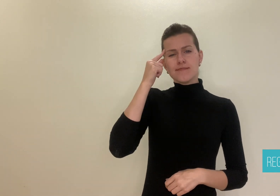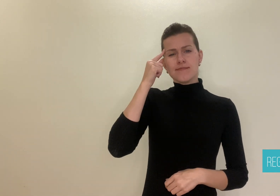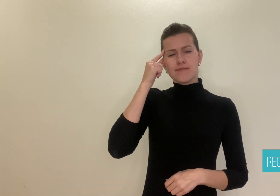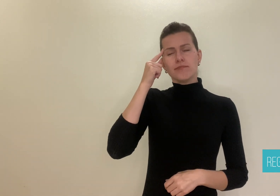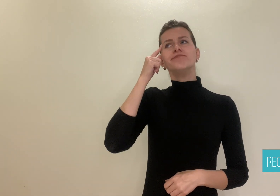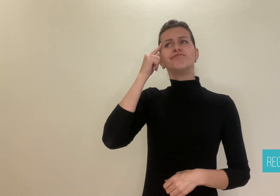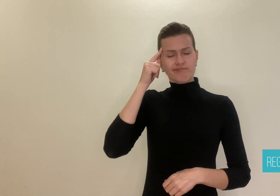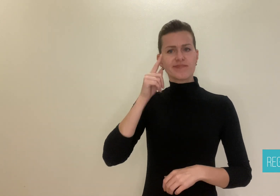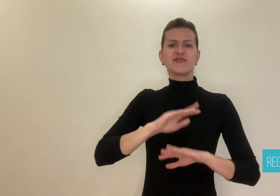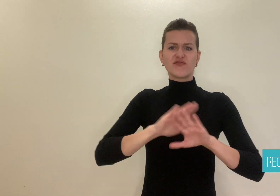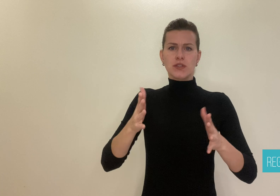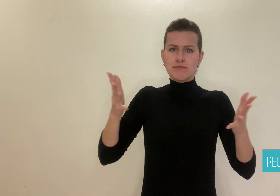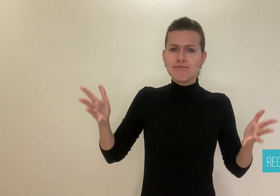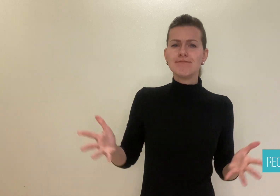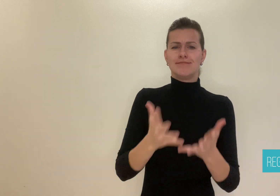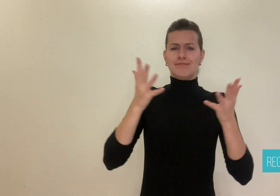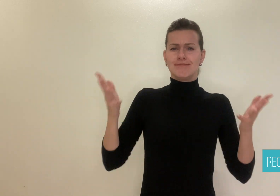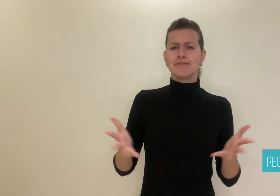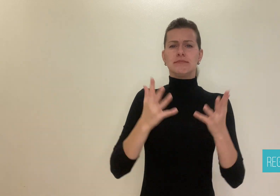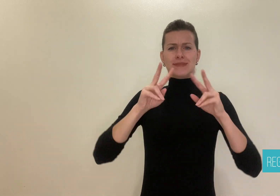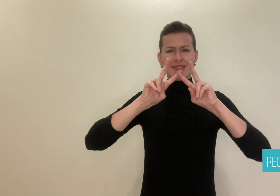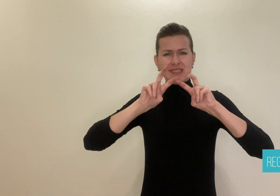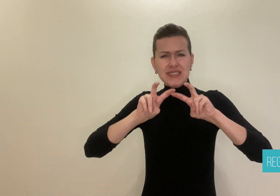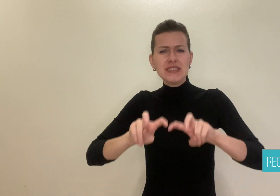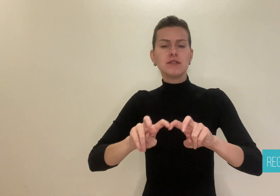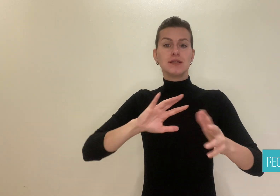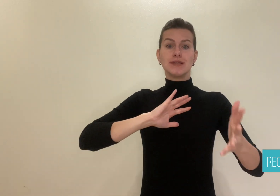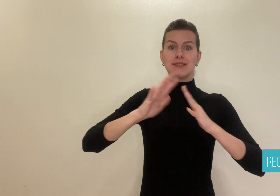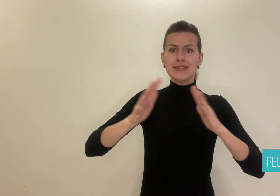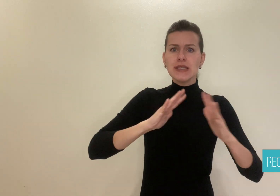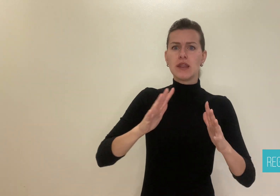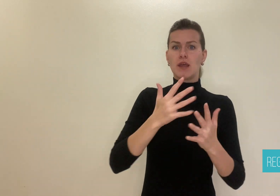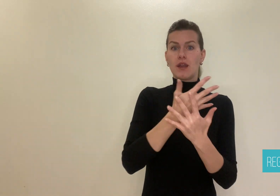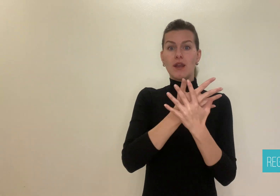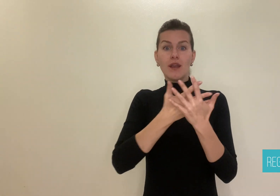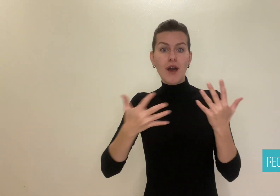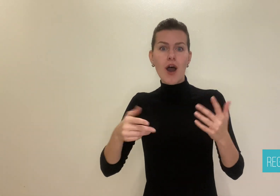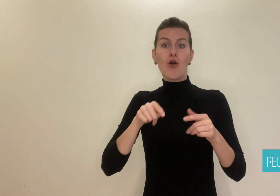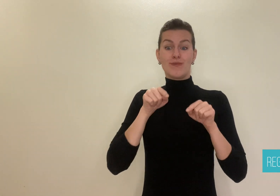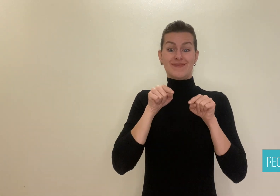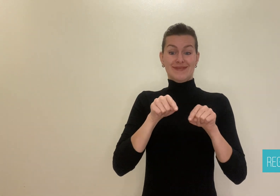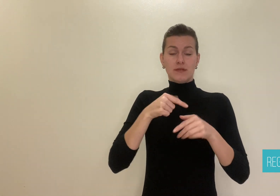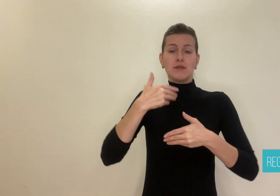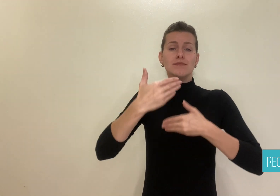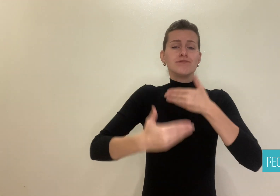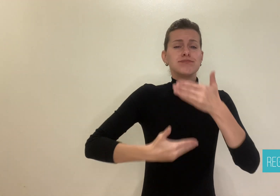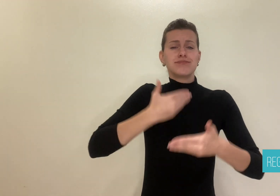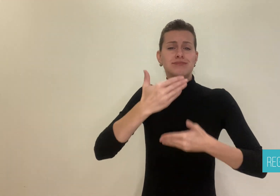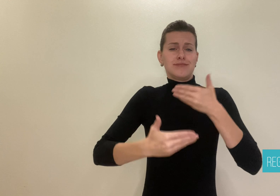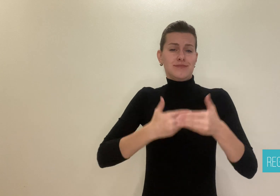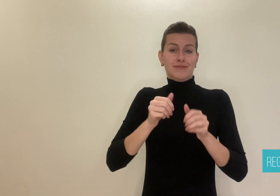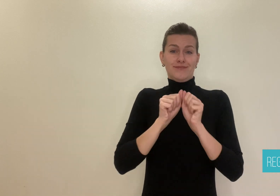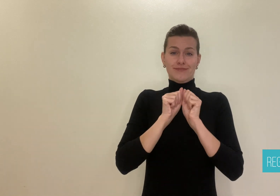to study and develop sign language, which further contributed